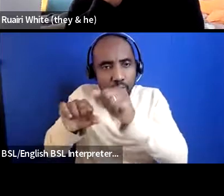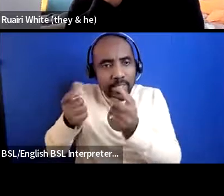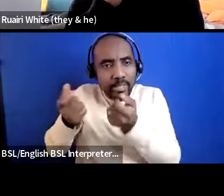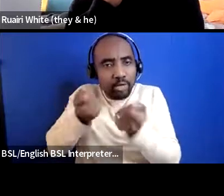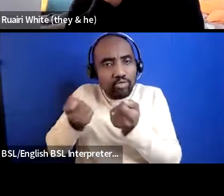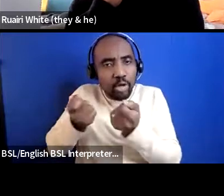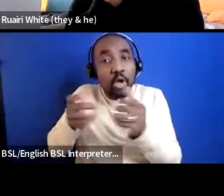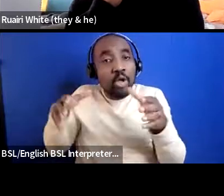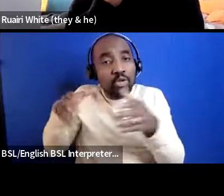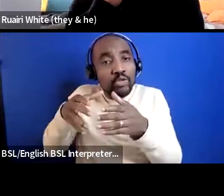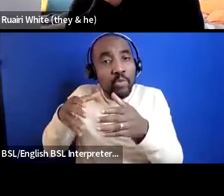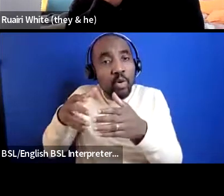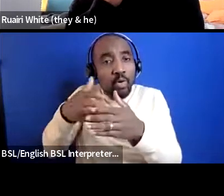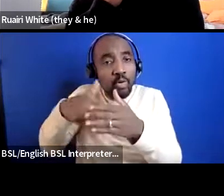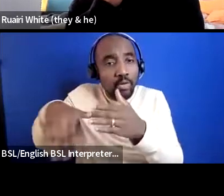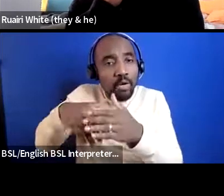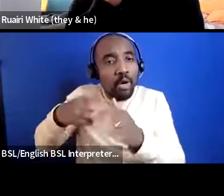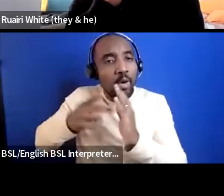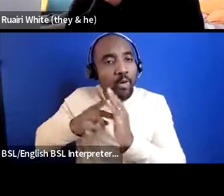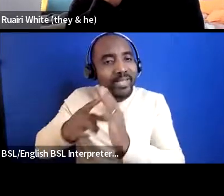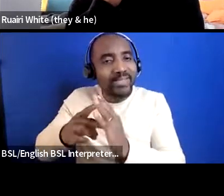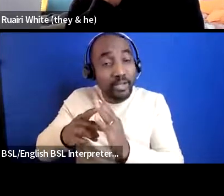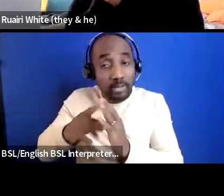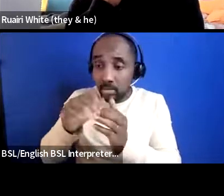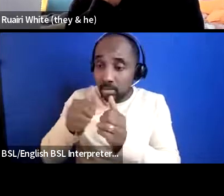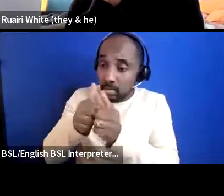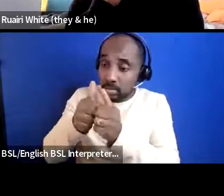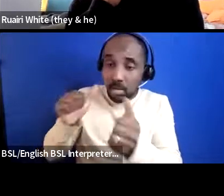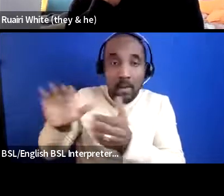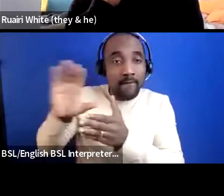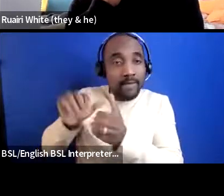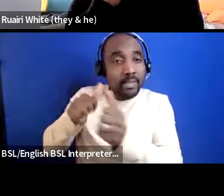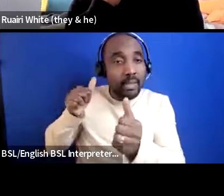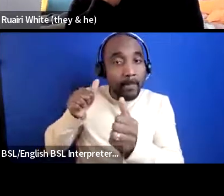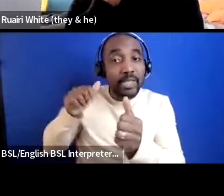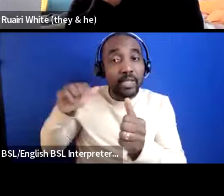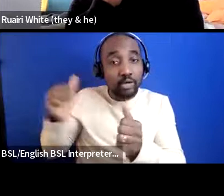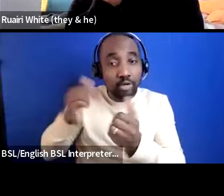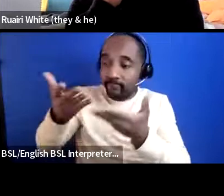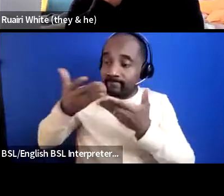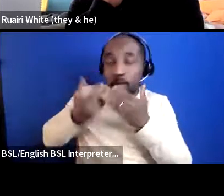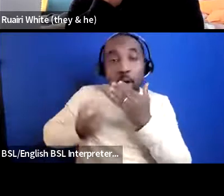if the funders could give us opportunities to do case studies either talk to someone who's